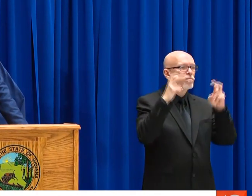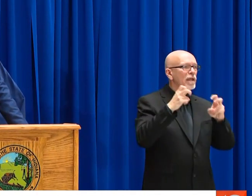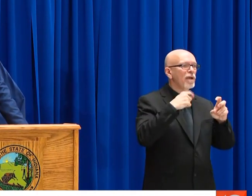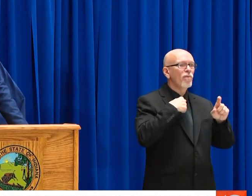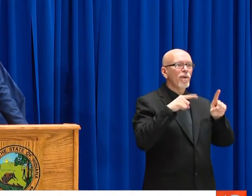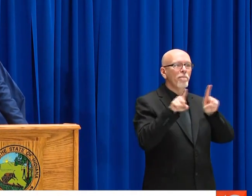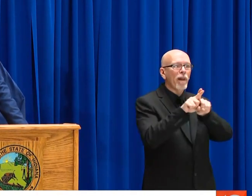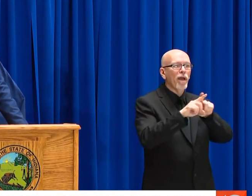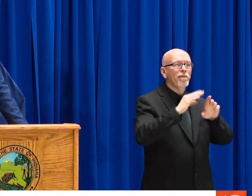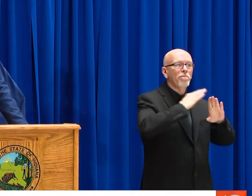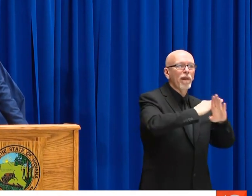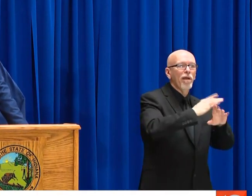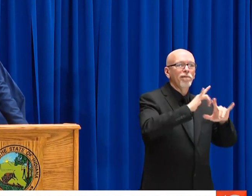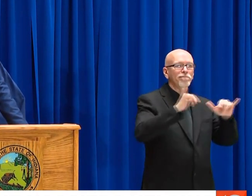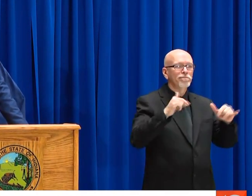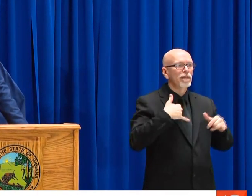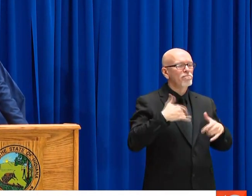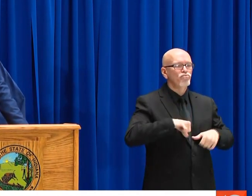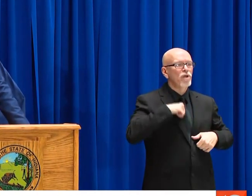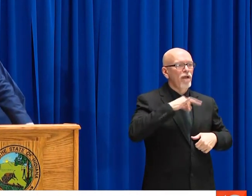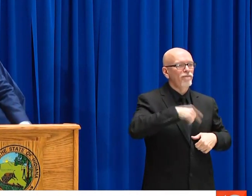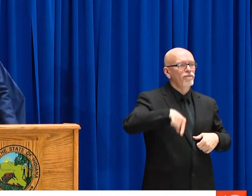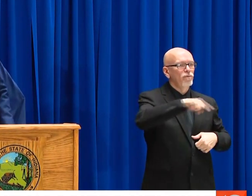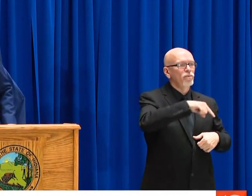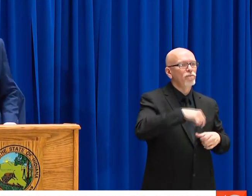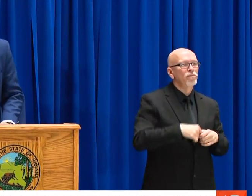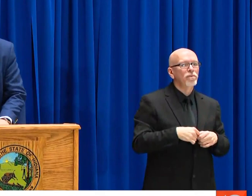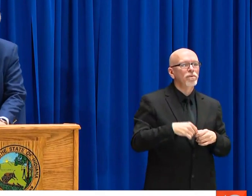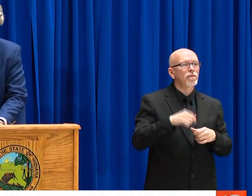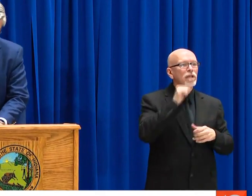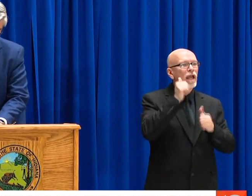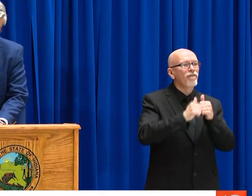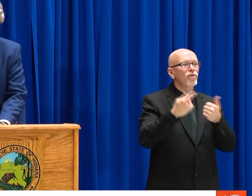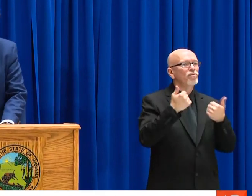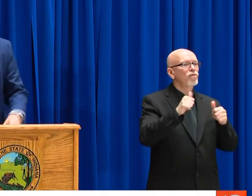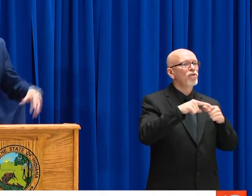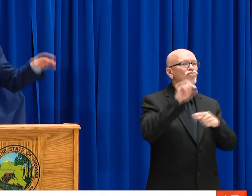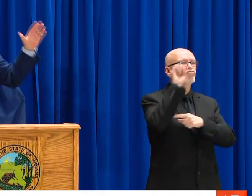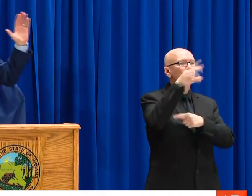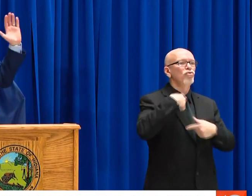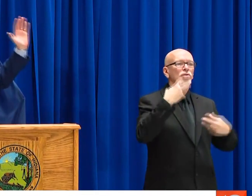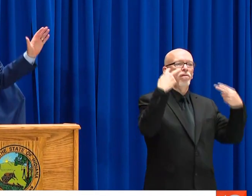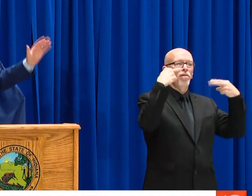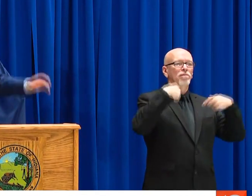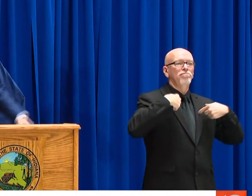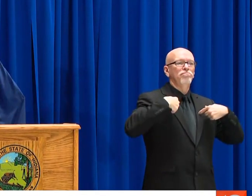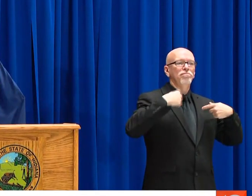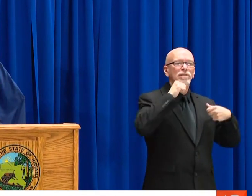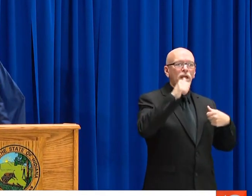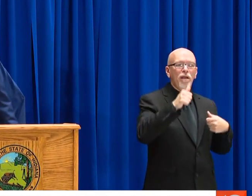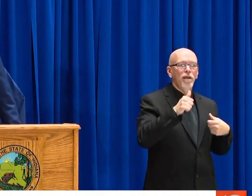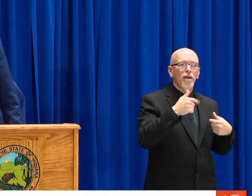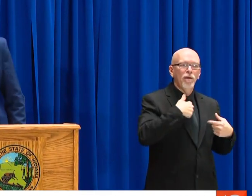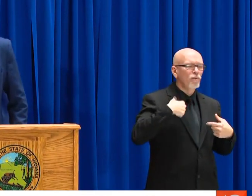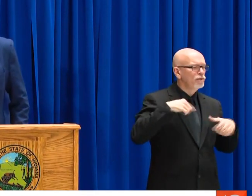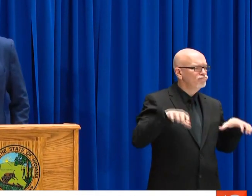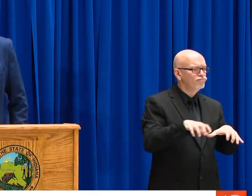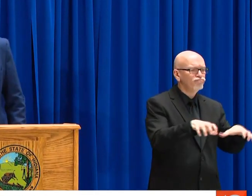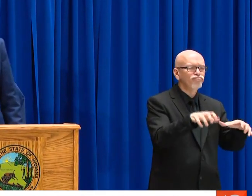AND I'M PRETTY PROUD THAT PEOPLE ARE STEPPING UP AND PLAYING DIFFERENT ROLES, SETTING PINS